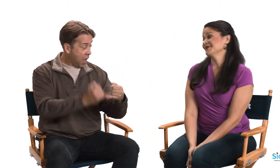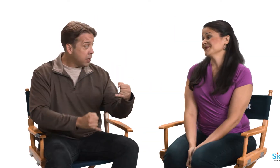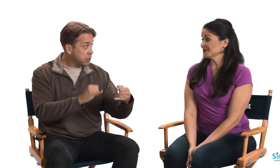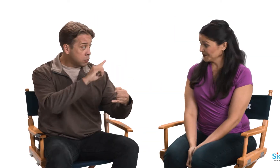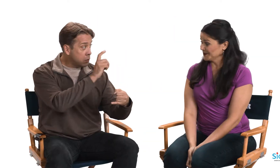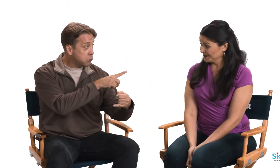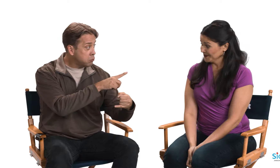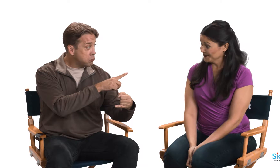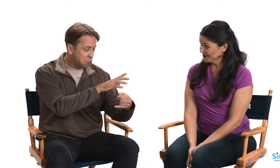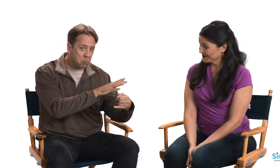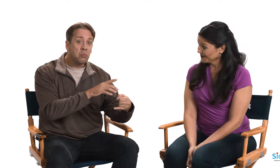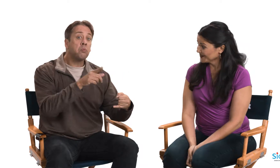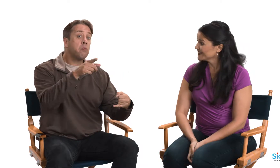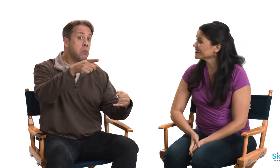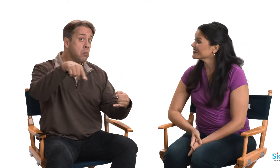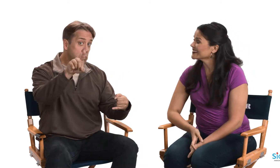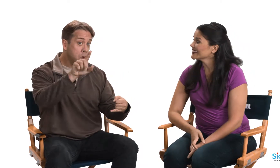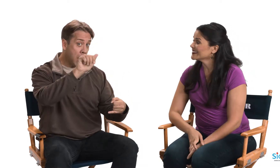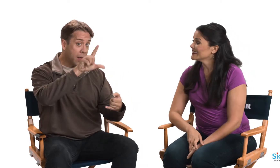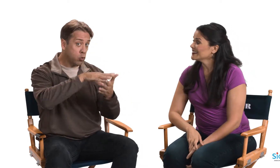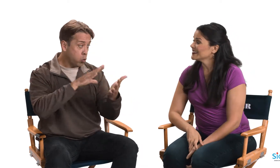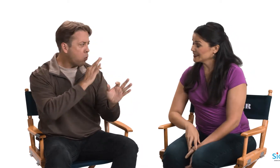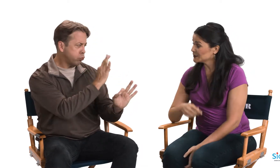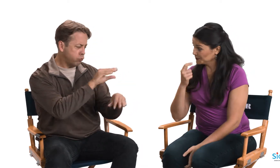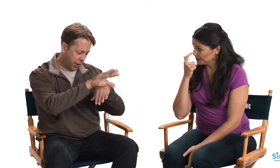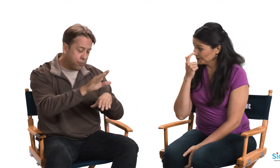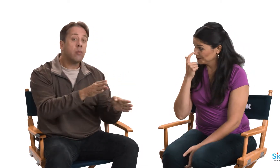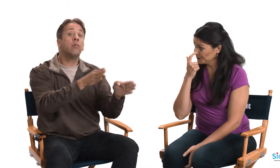[Keith] And I have one more question for you, that was some great advice for the American Sign Language student.